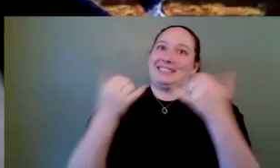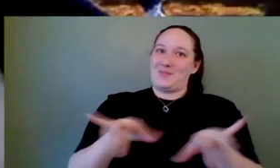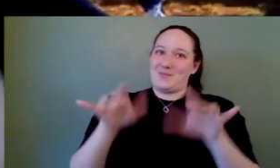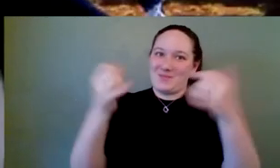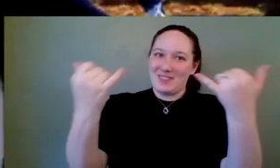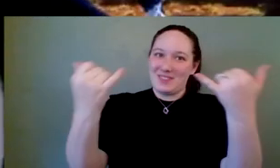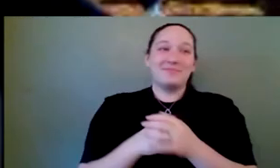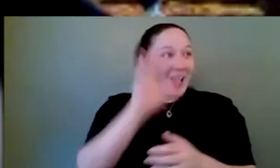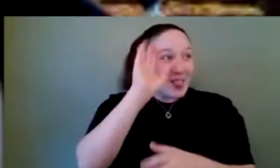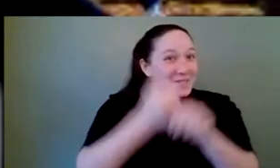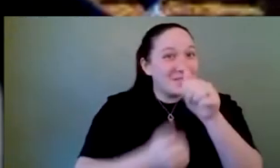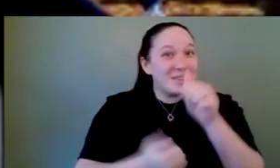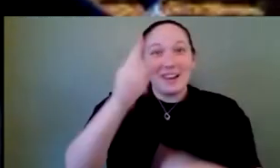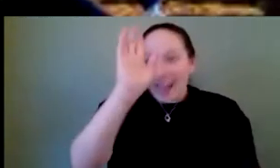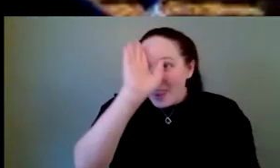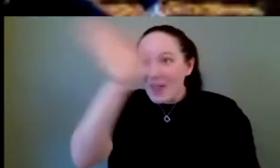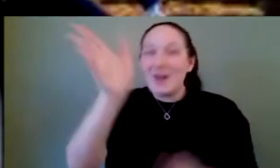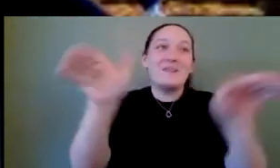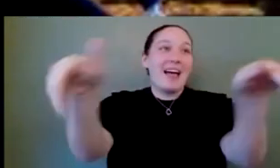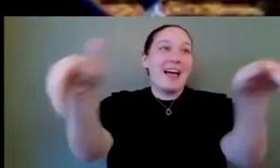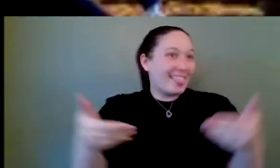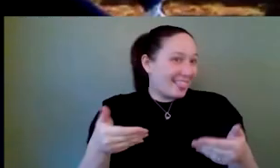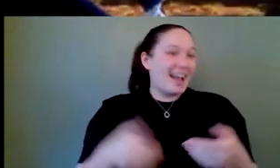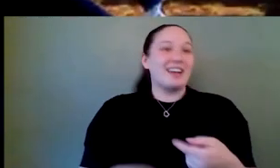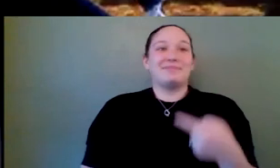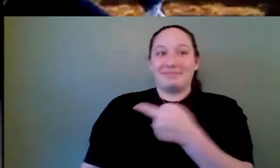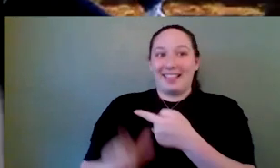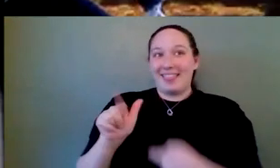Hi, everybody. Welcome to Larry Charles Jr.